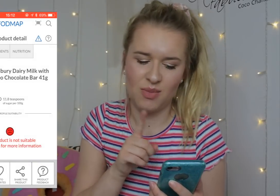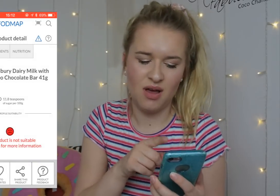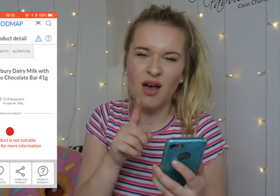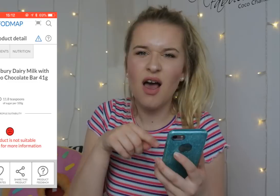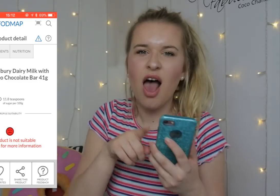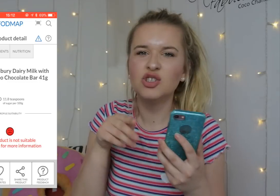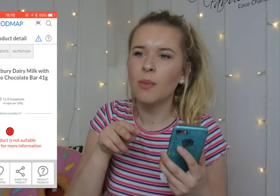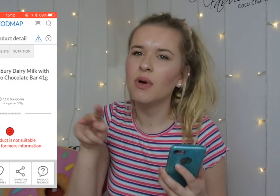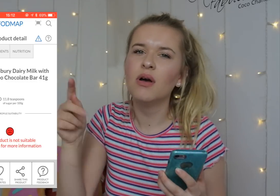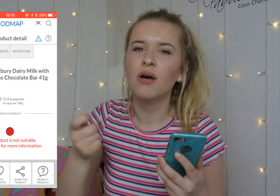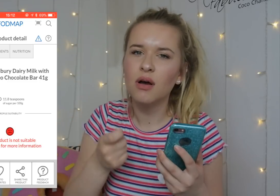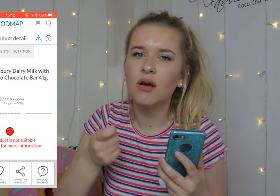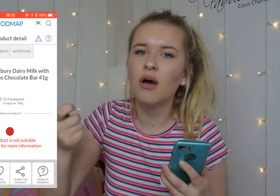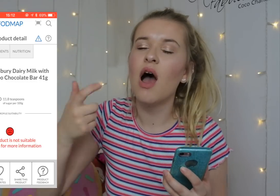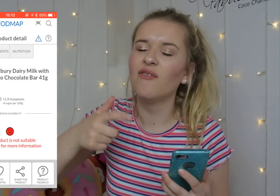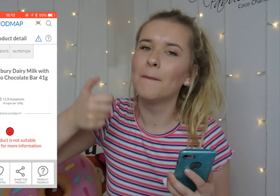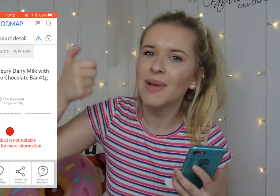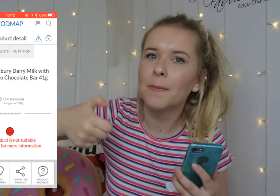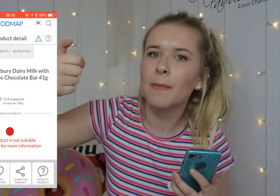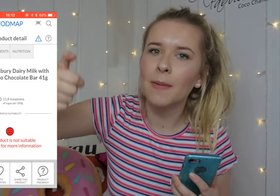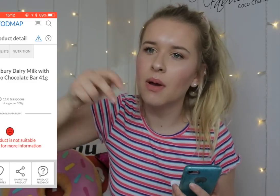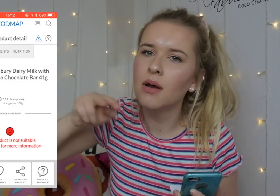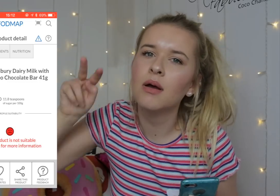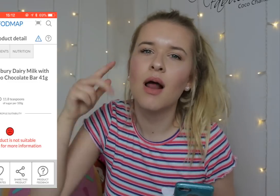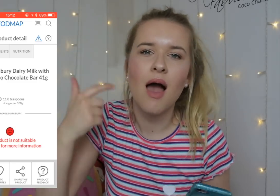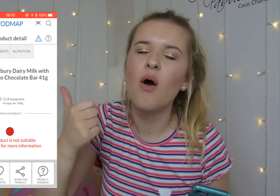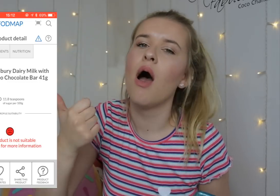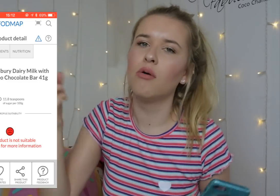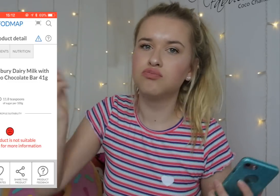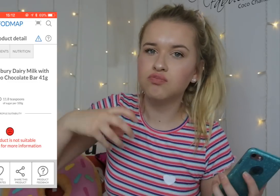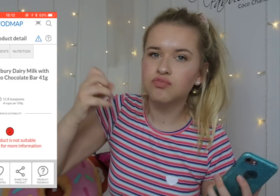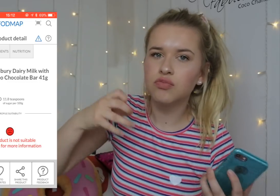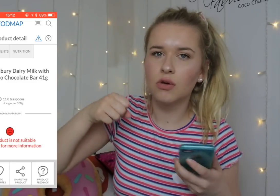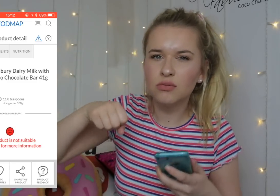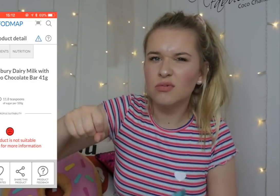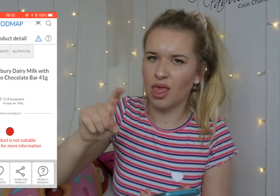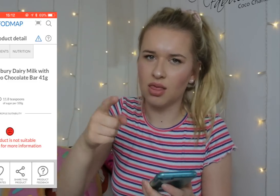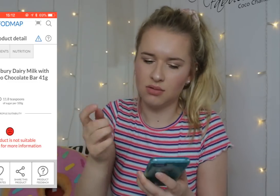When you go to the shop, you can scan them...